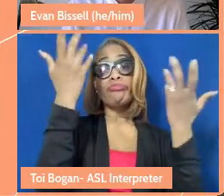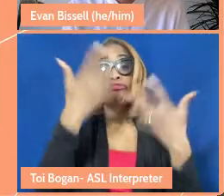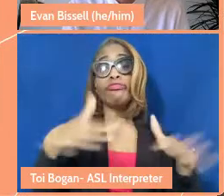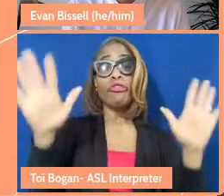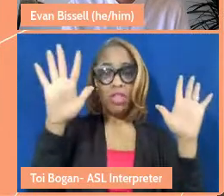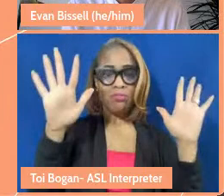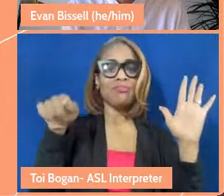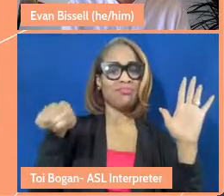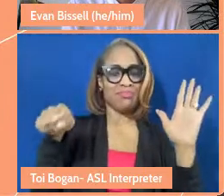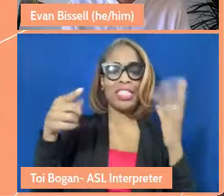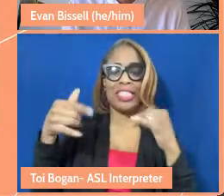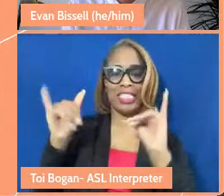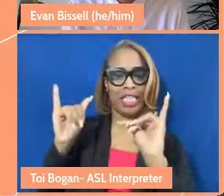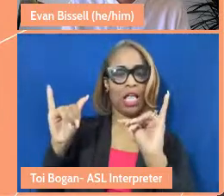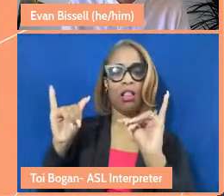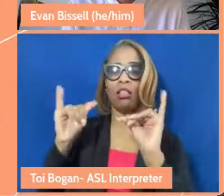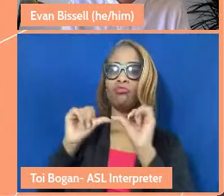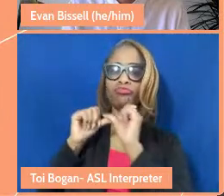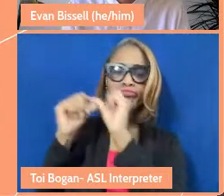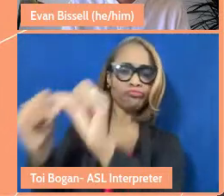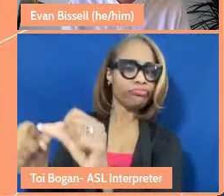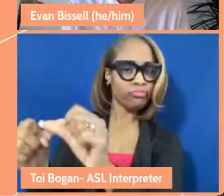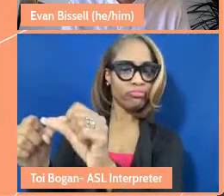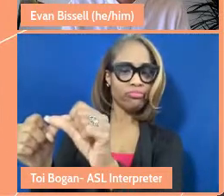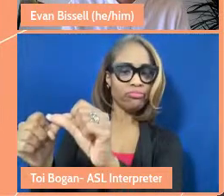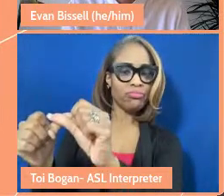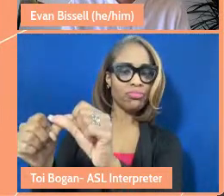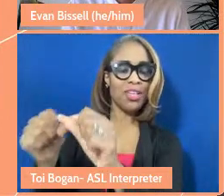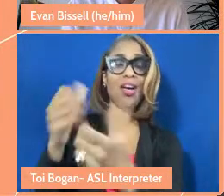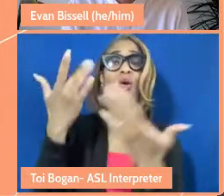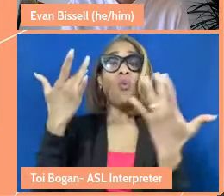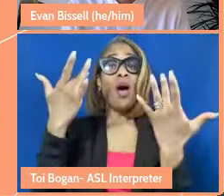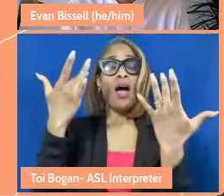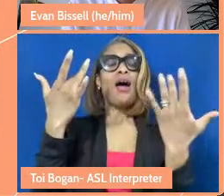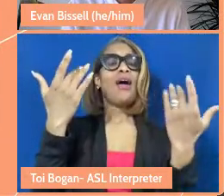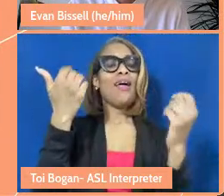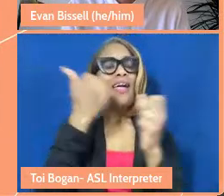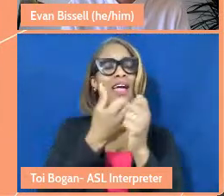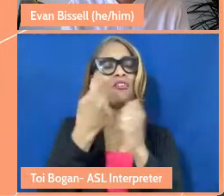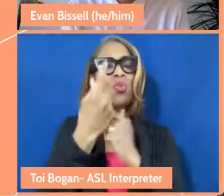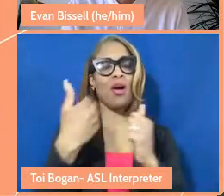that sort of understanding that everyone has something to bring to it, even if it's